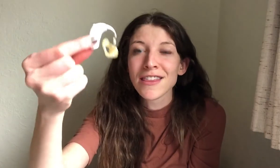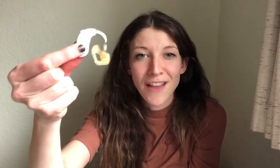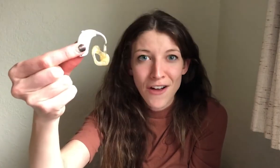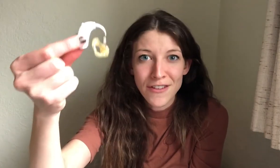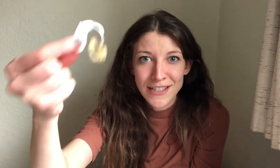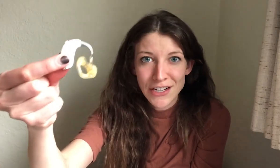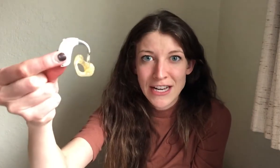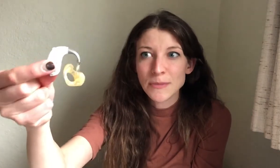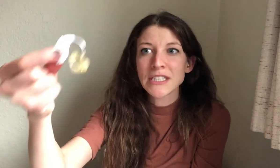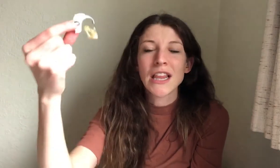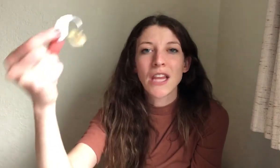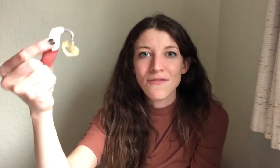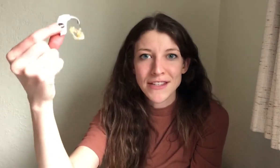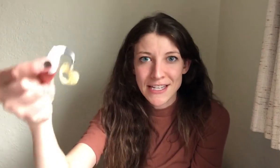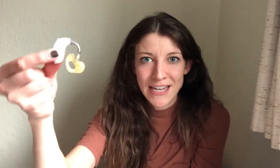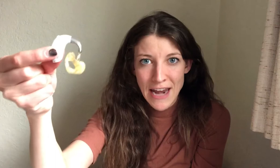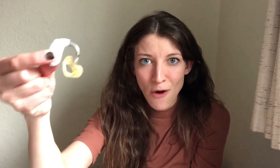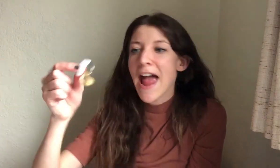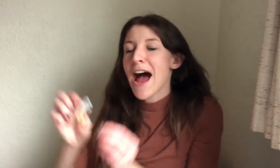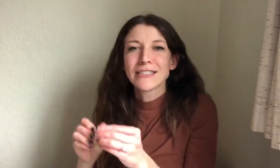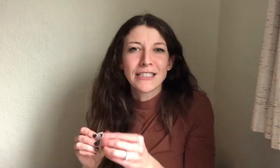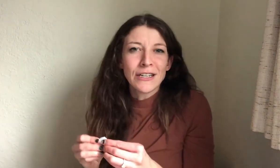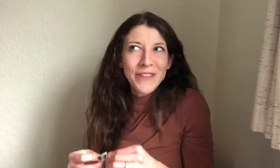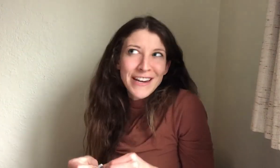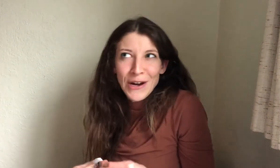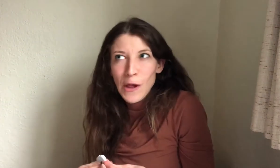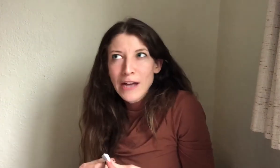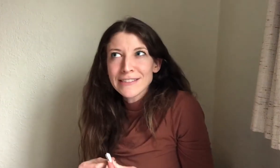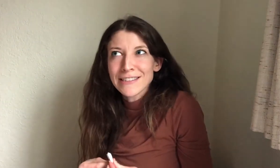love these hearing aids because I love that they stand out, and with a hearing loss,